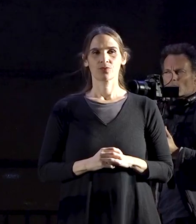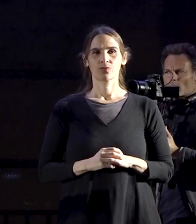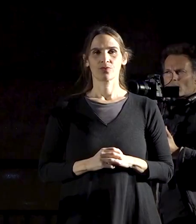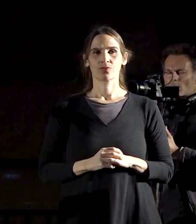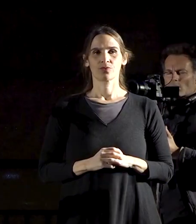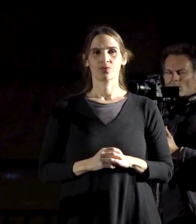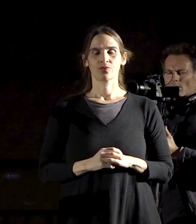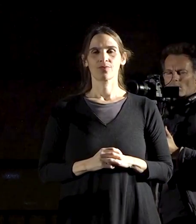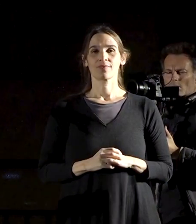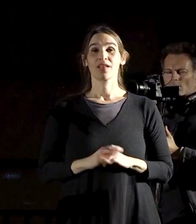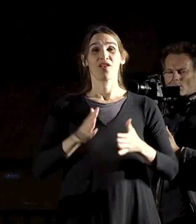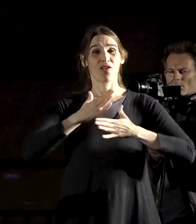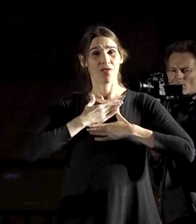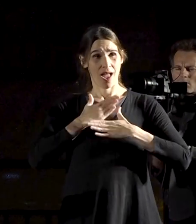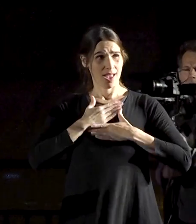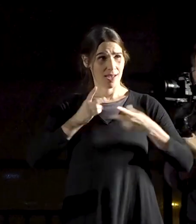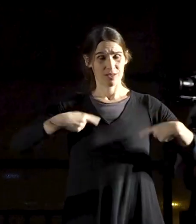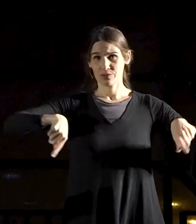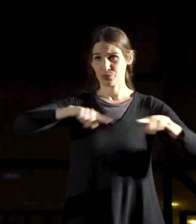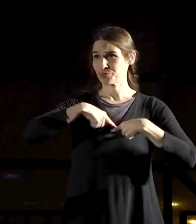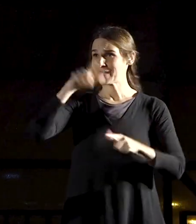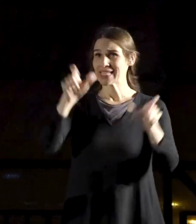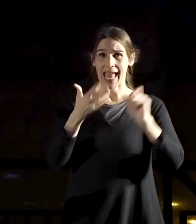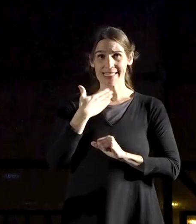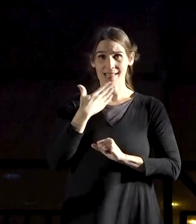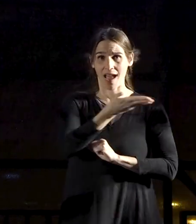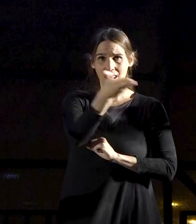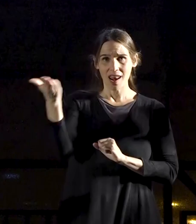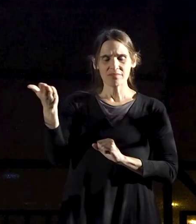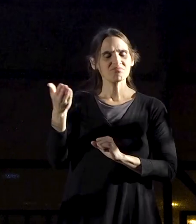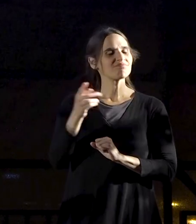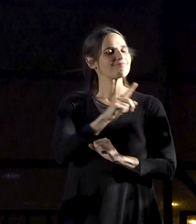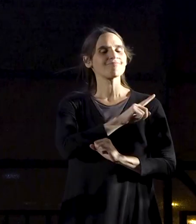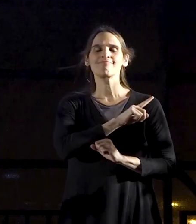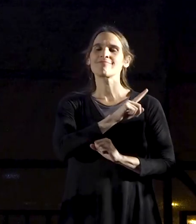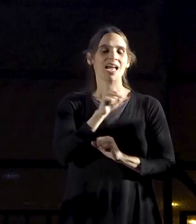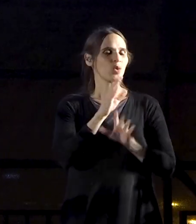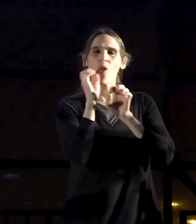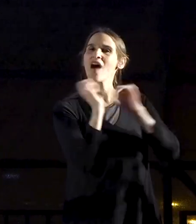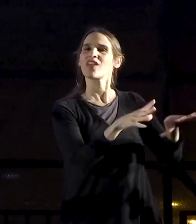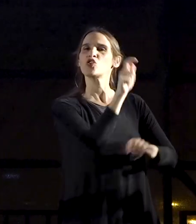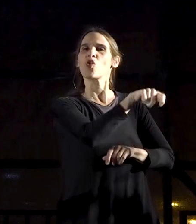And we, the citizens of Israel, must not abandon the Supreme Court judges,